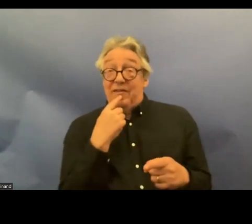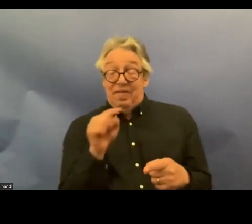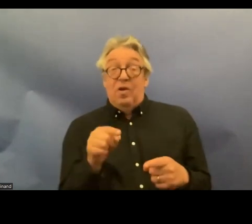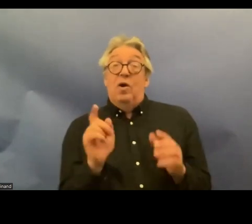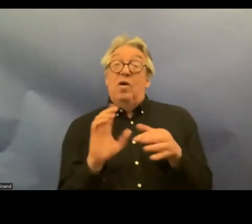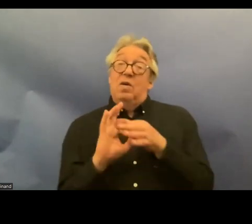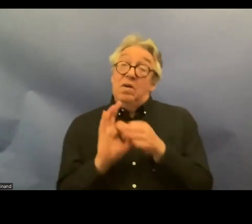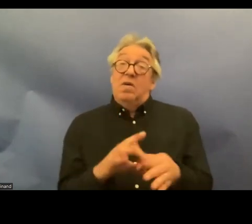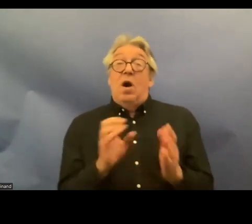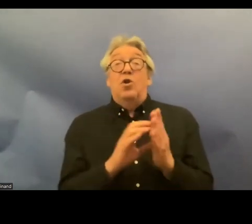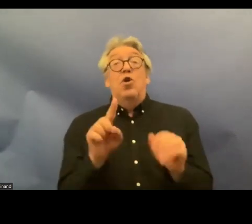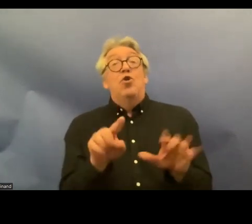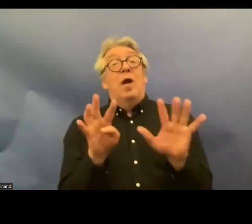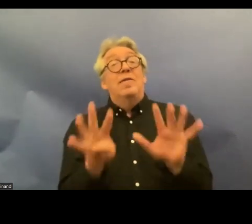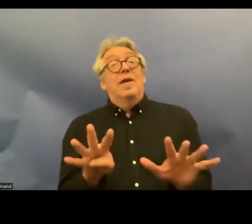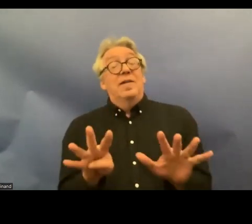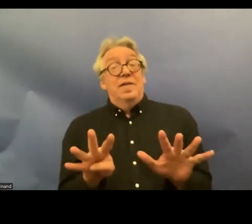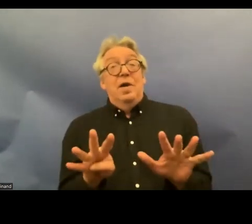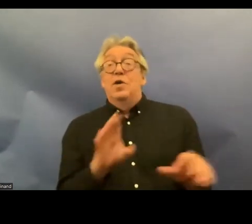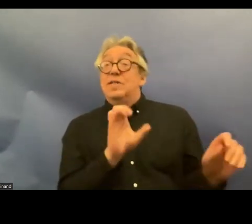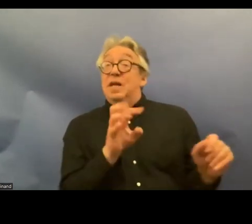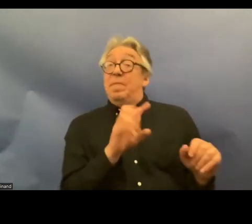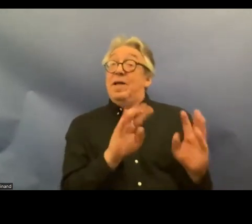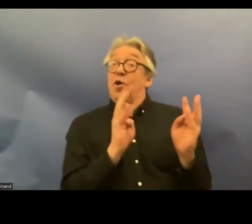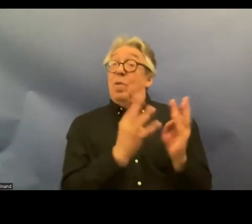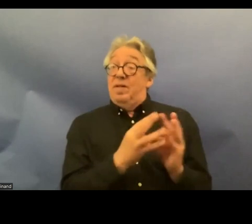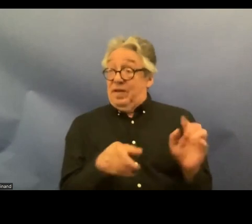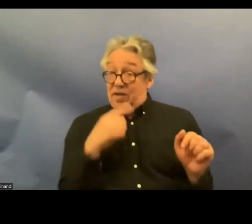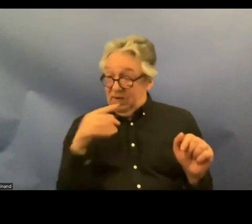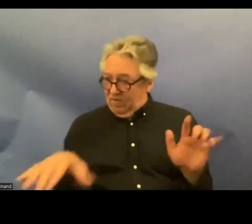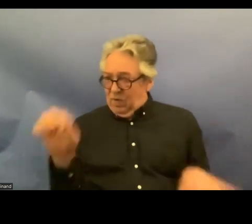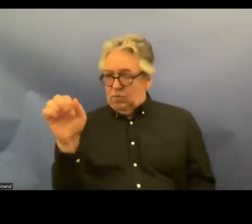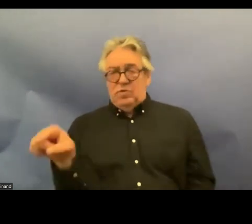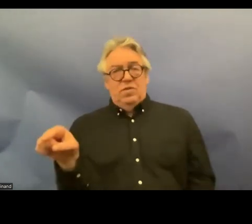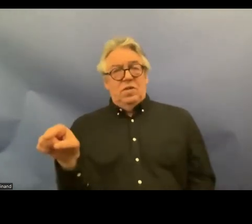convention the uh crpd committee found that the fact that authorities in